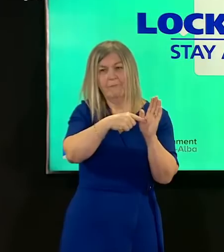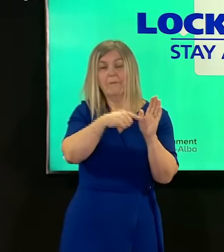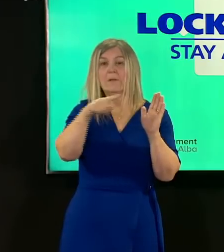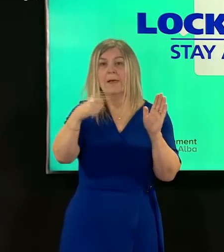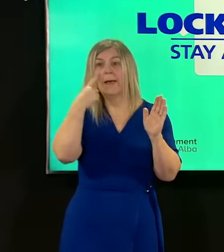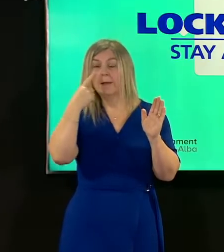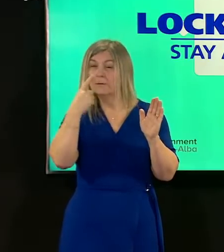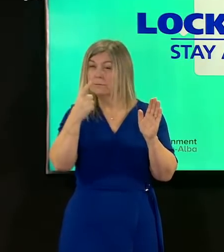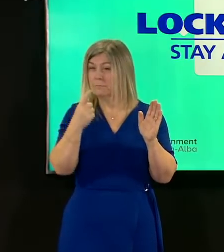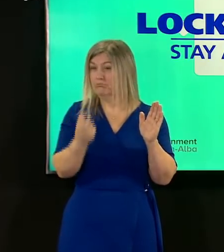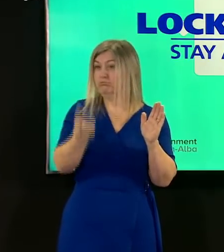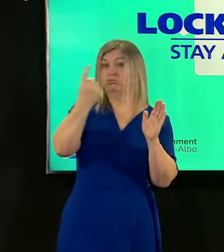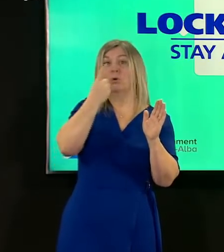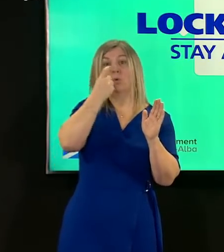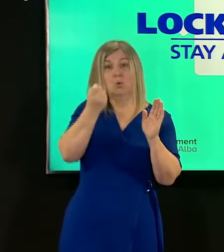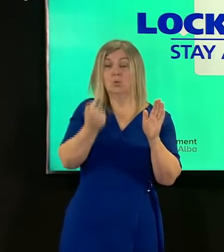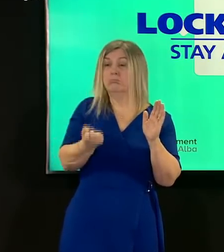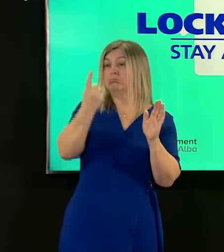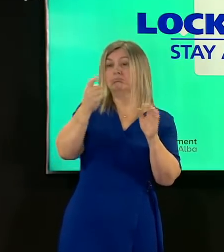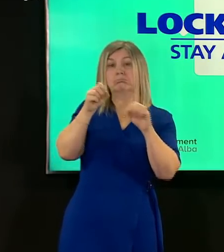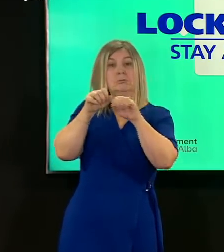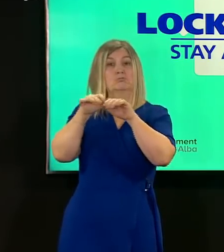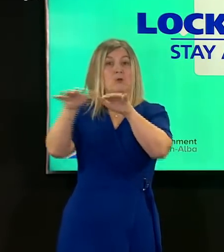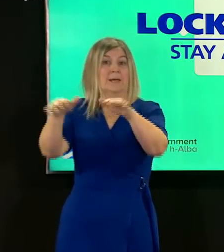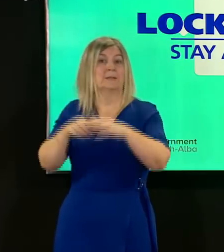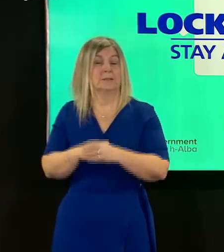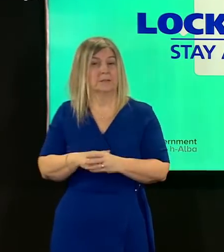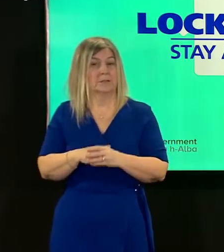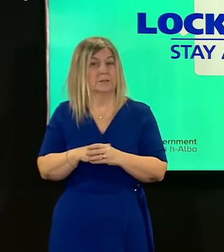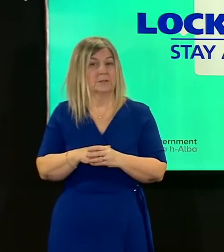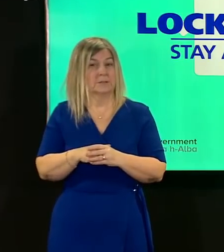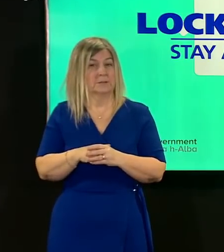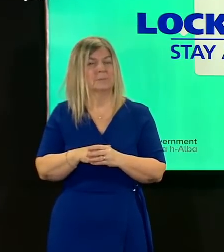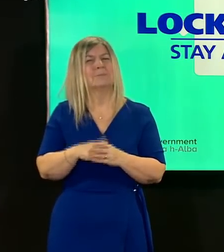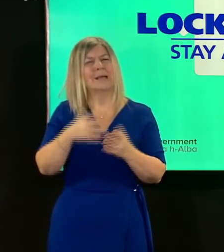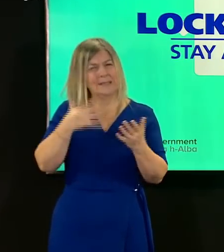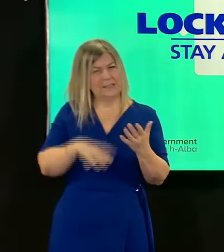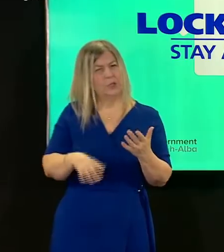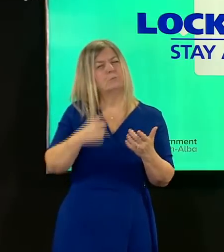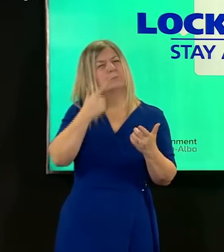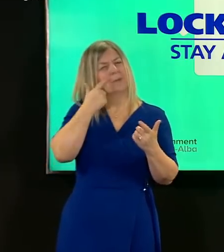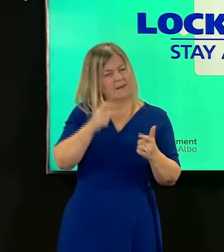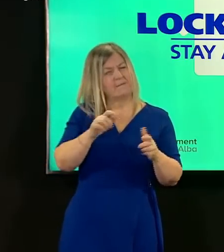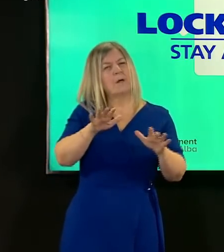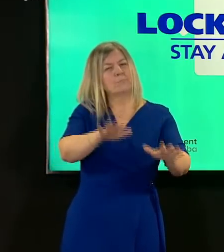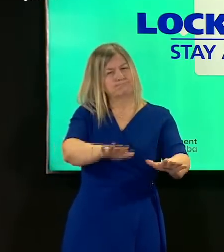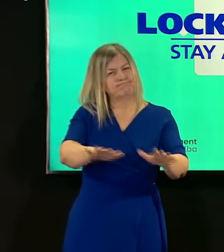level and then again ease the restriction check how that plays out does it does it produce the